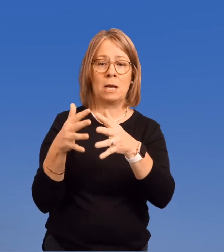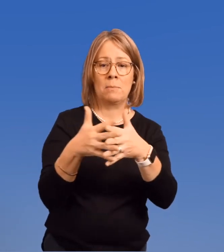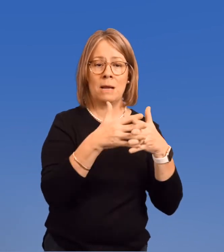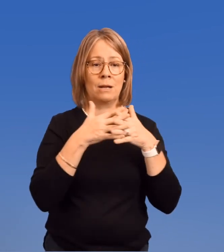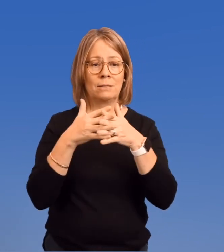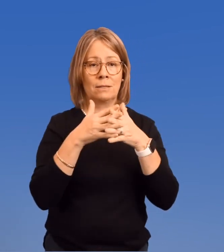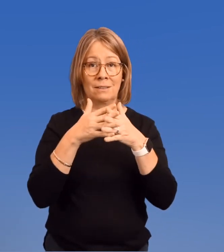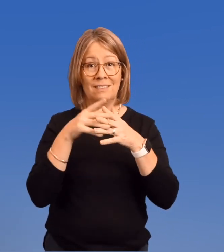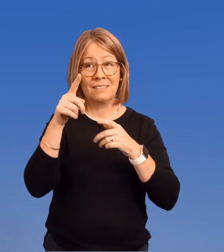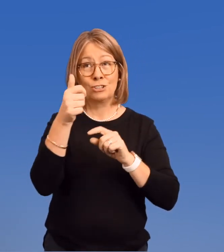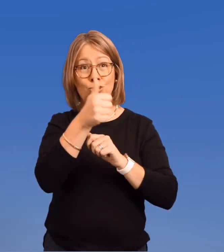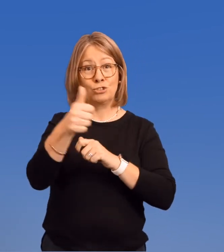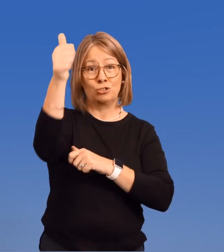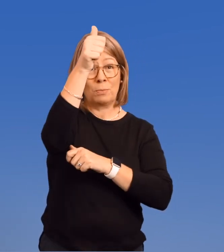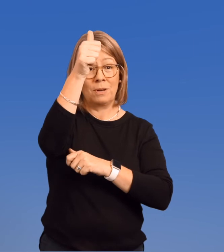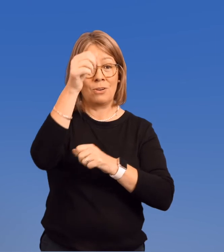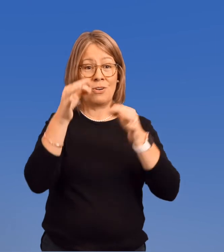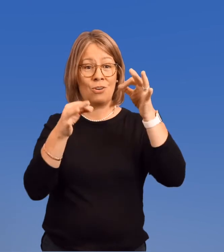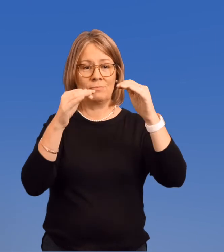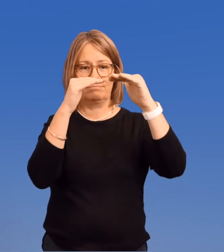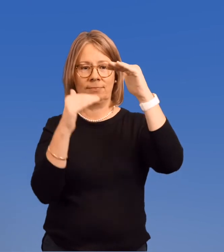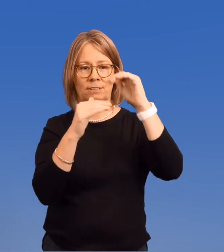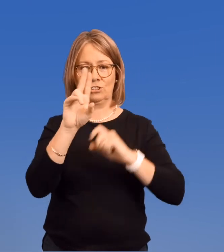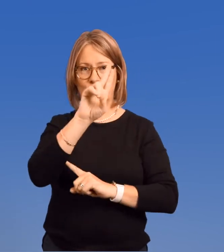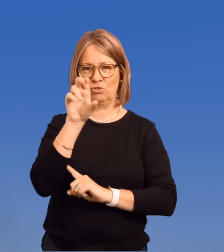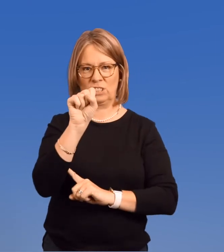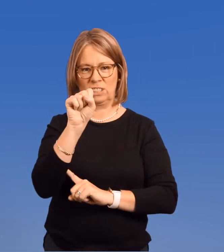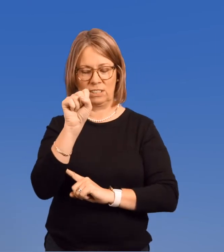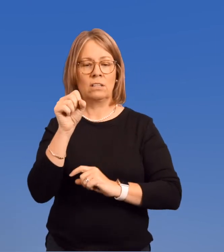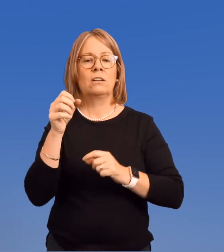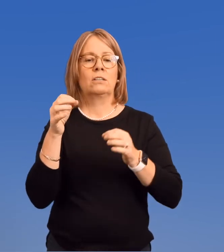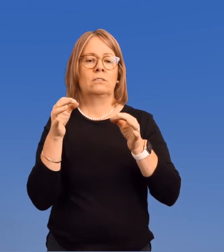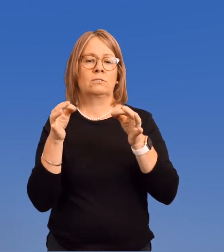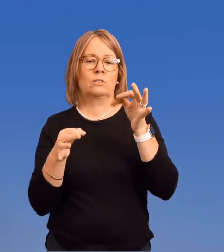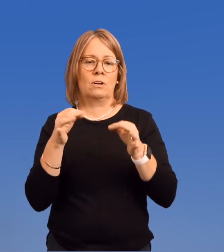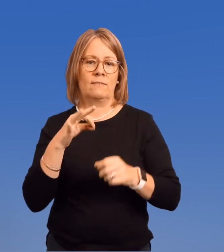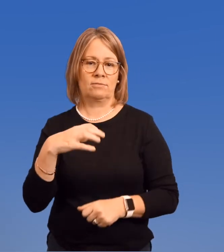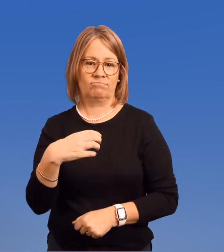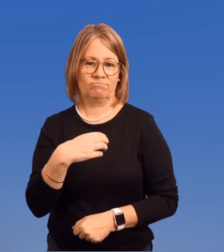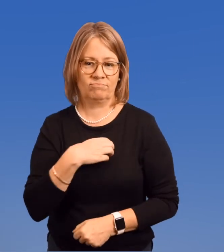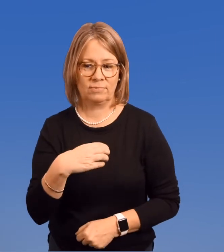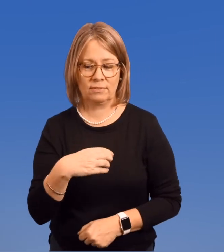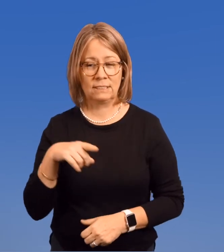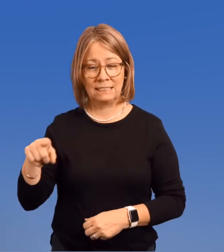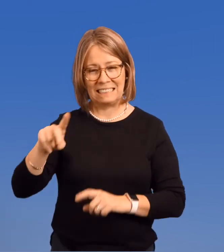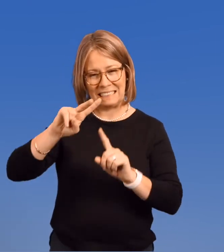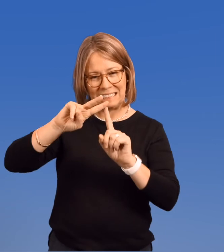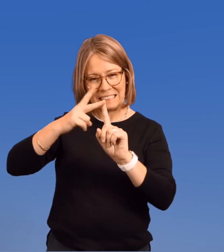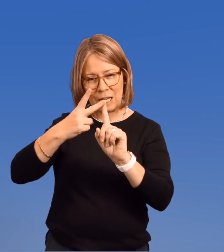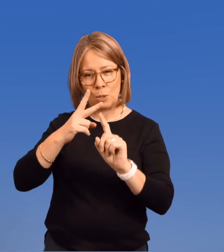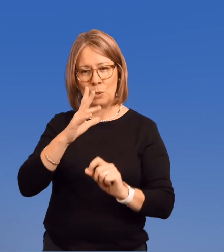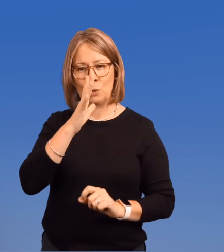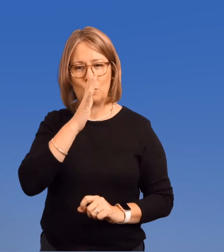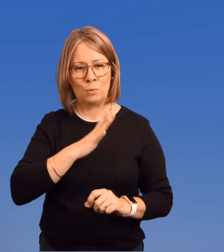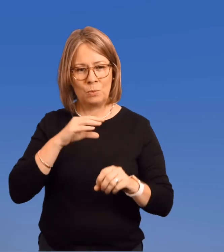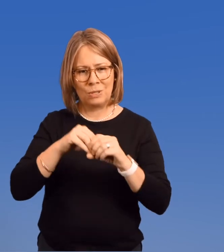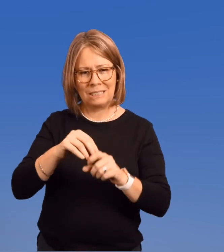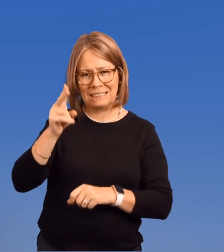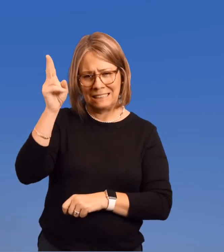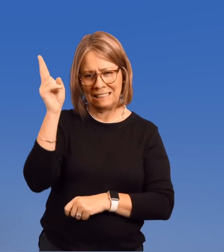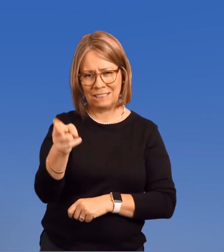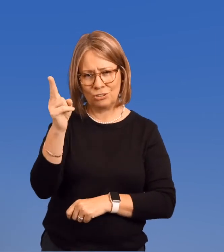in America besides the Supreme Court, the U.S. Court of Appeals.